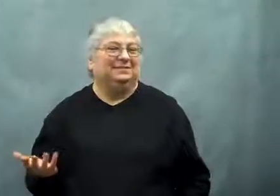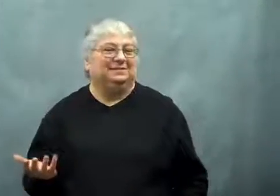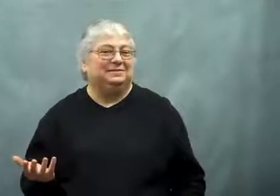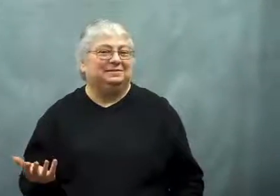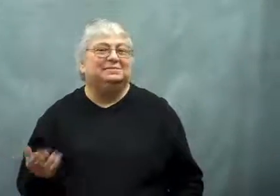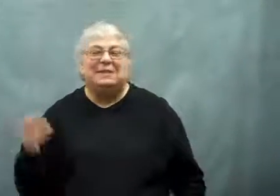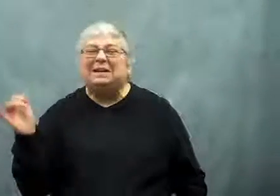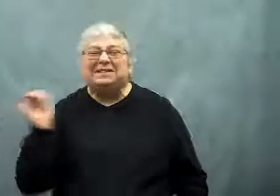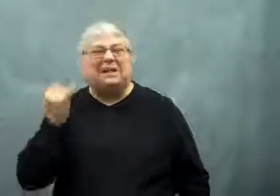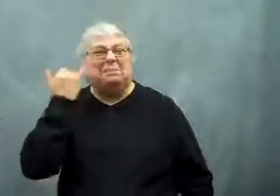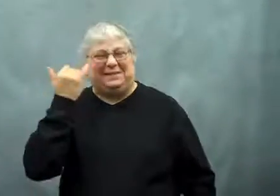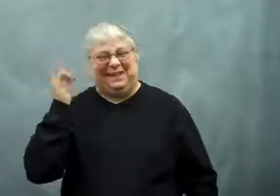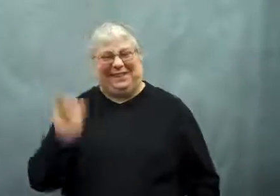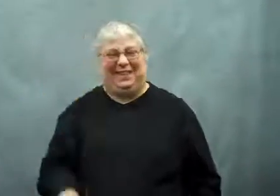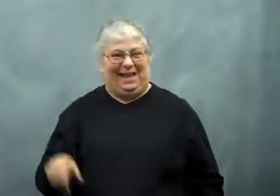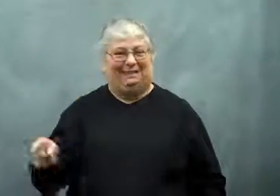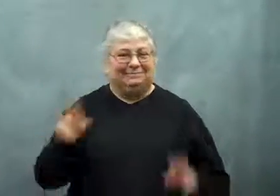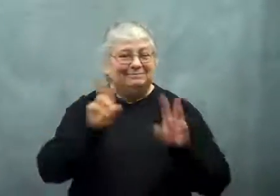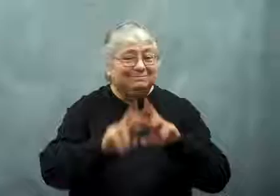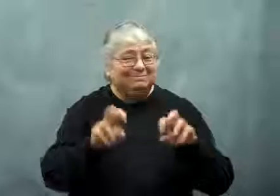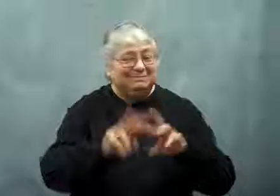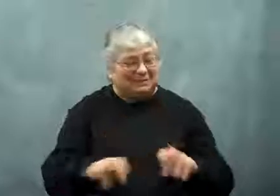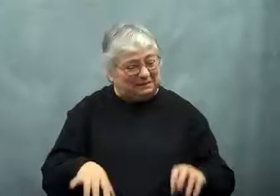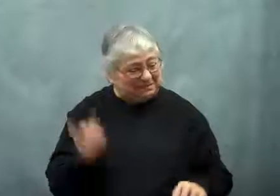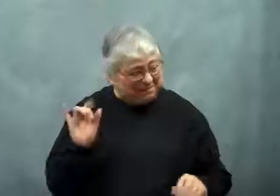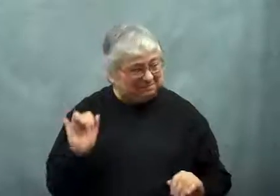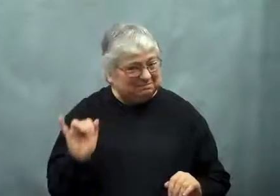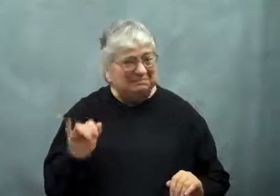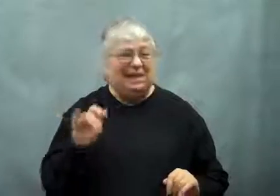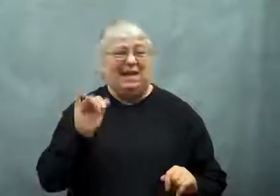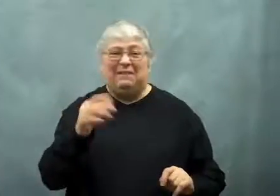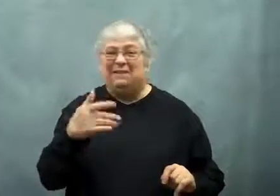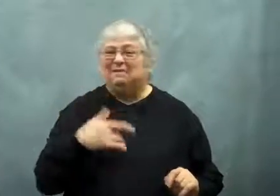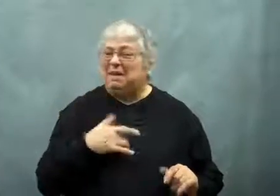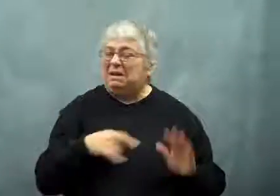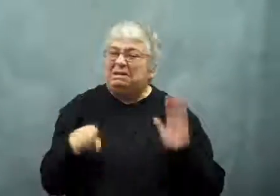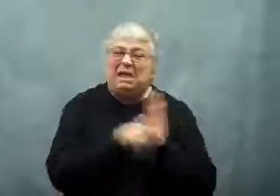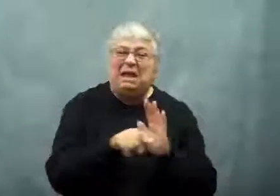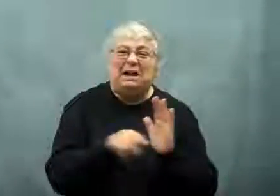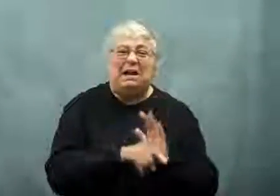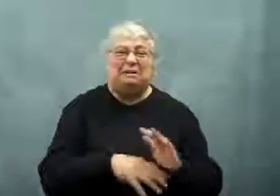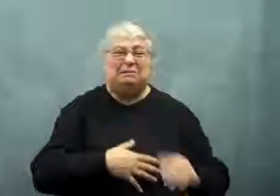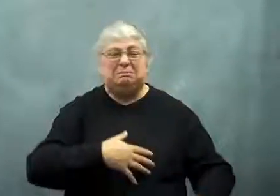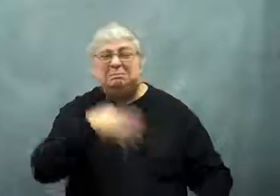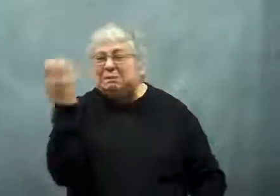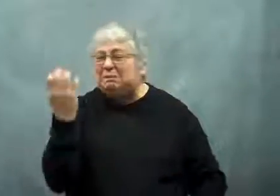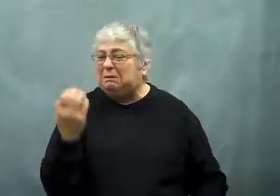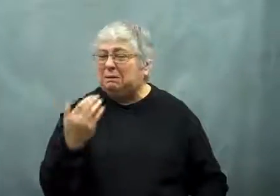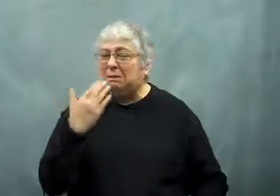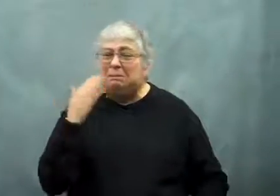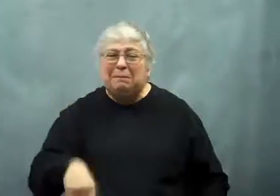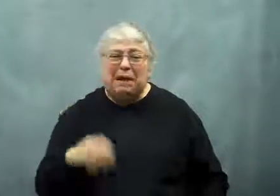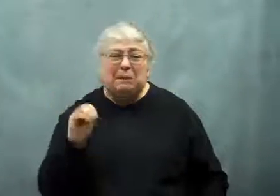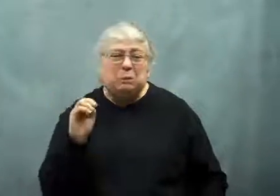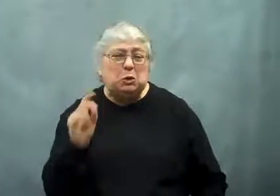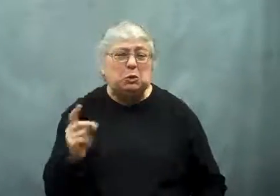This research found the same principle.